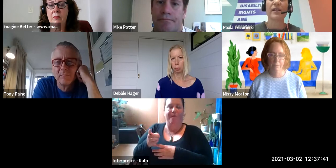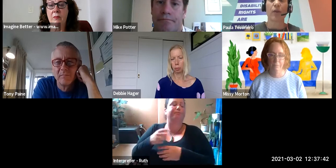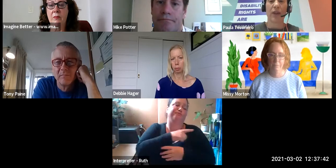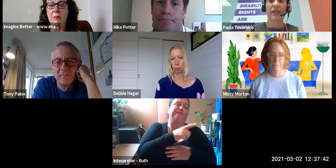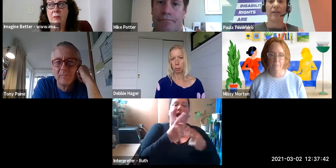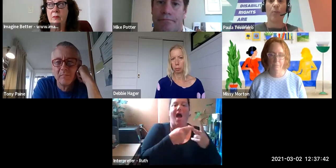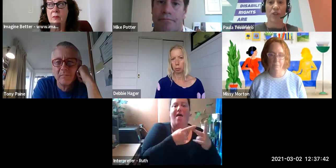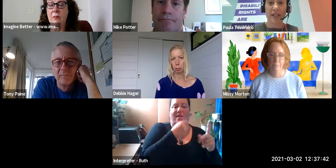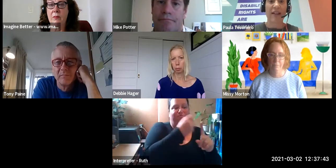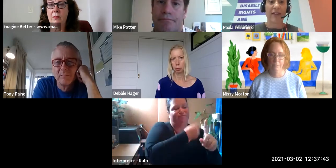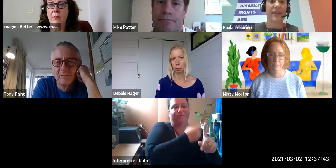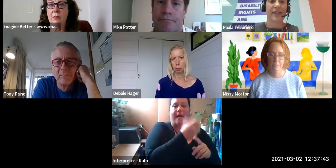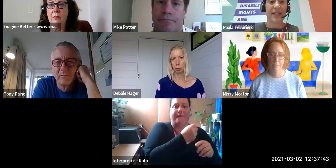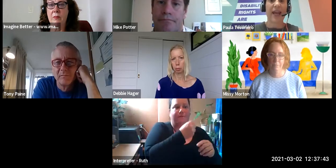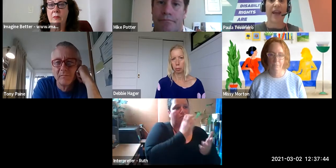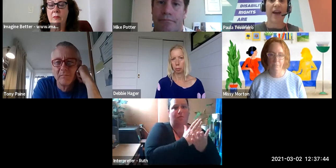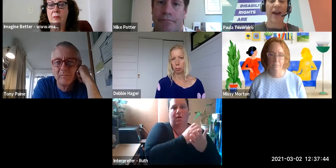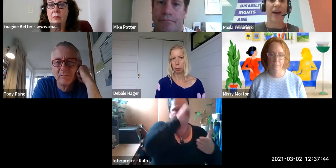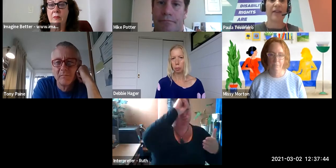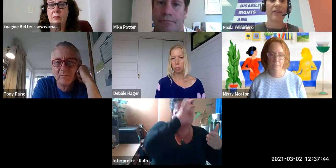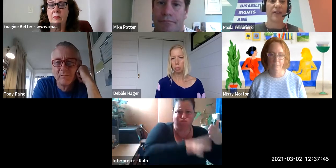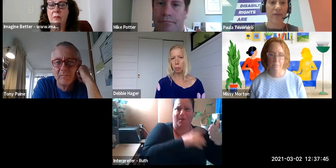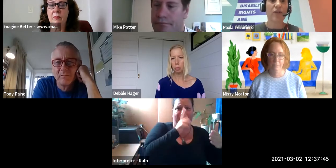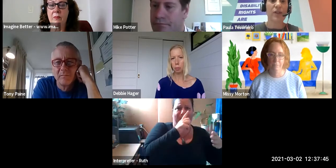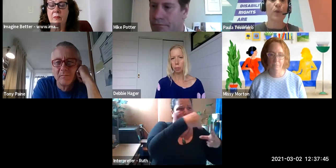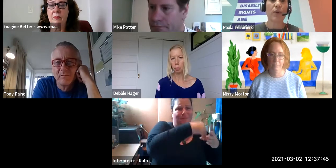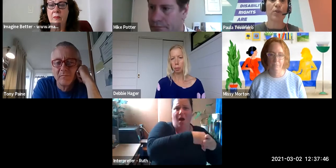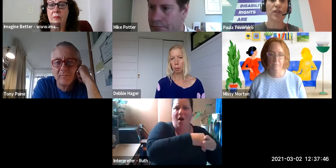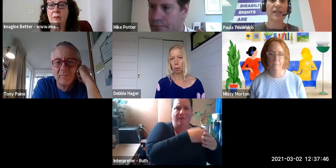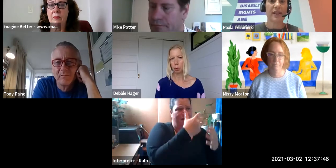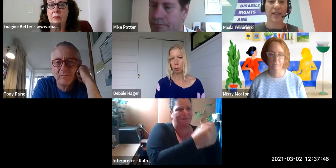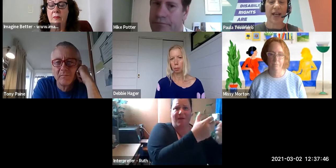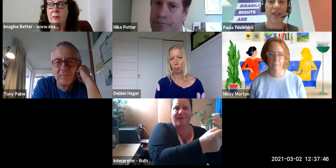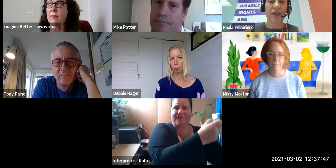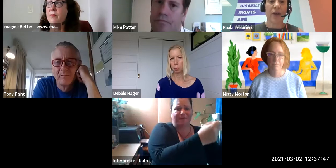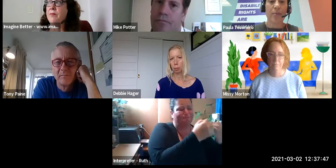So opportunities like this, today, are the very sorts of opportunities that start to